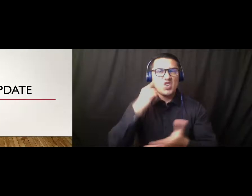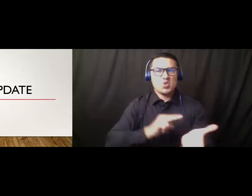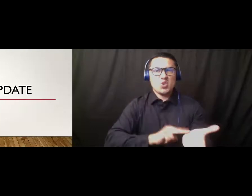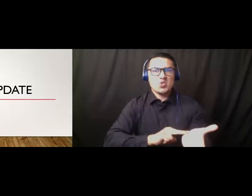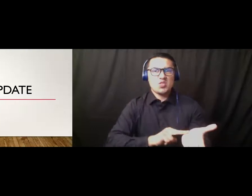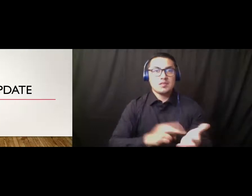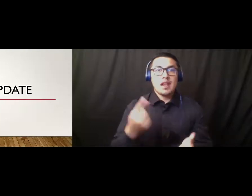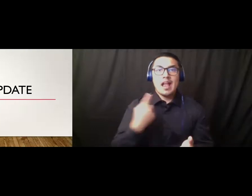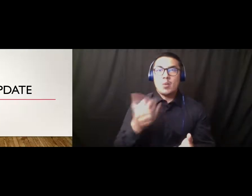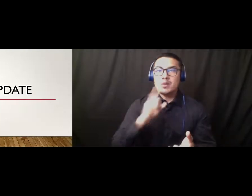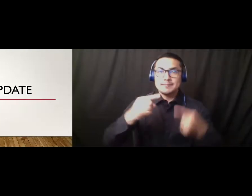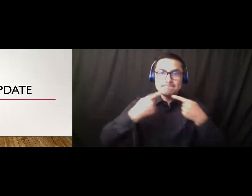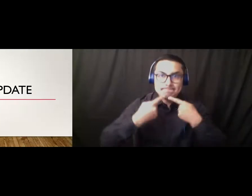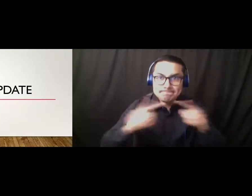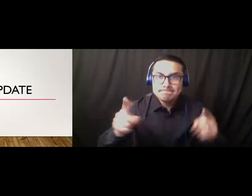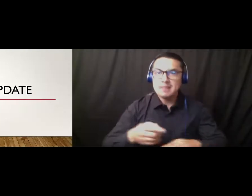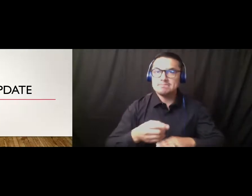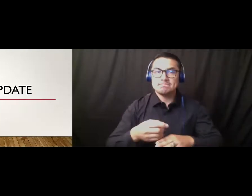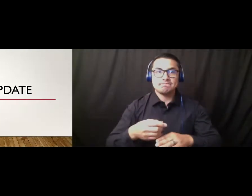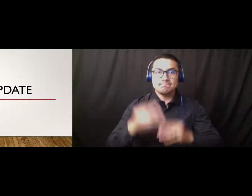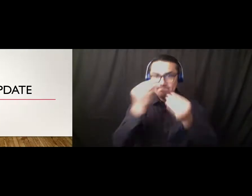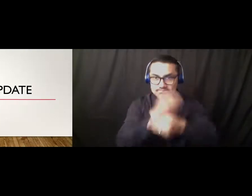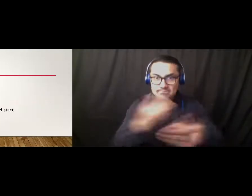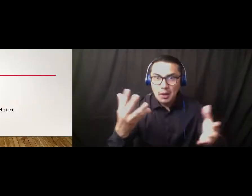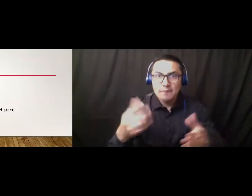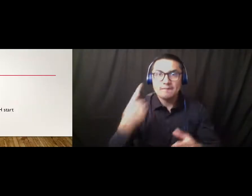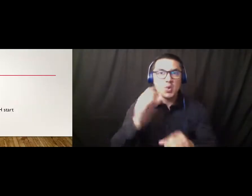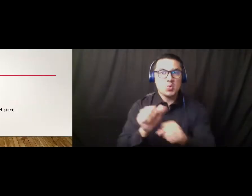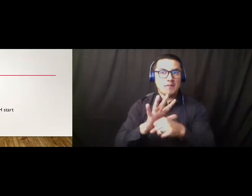an update on COVID. Uh, next slide, please.